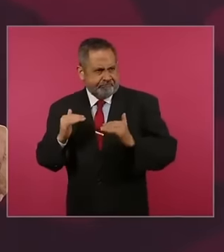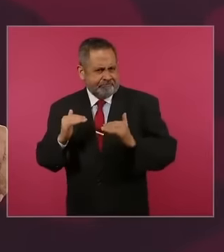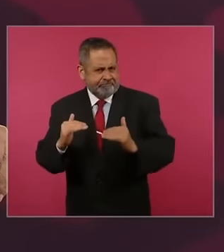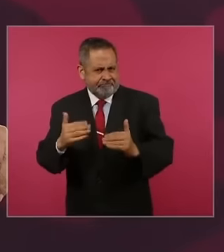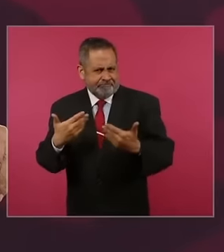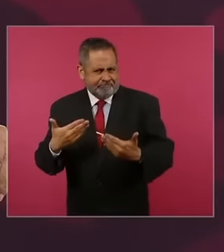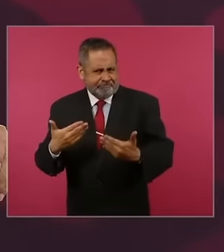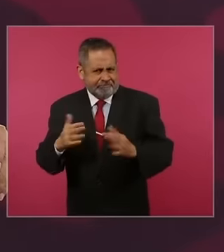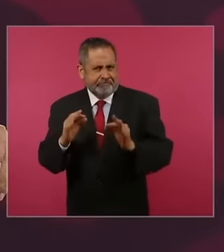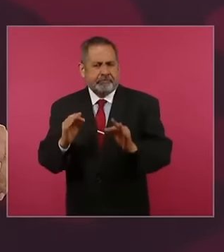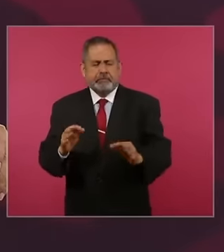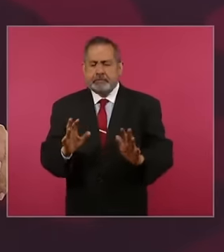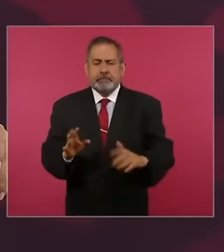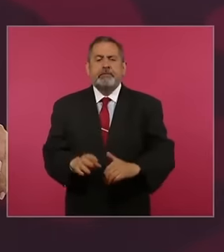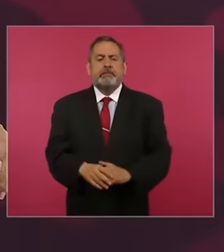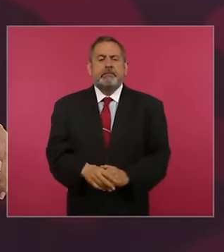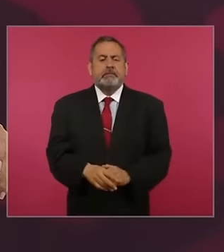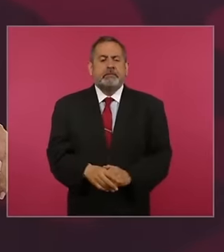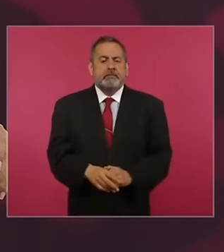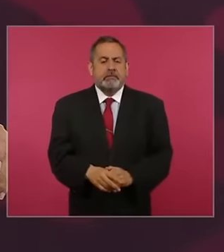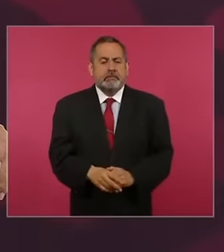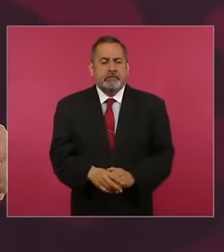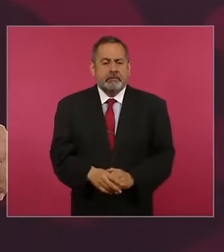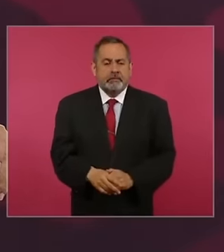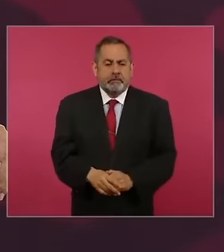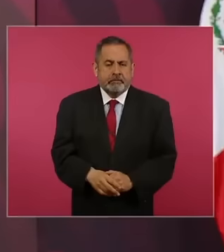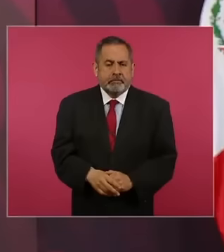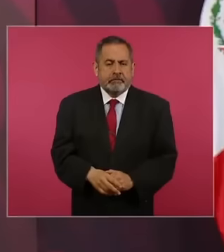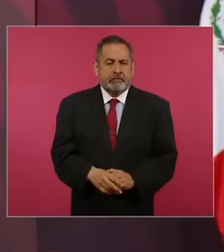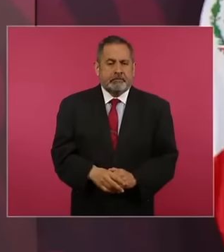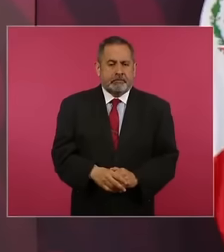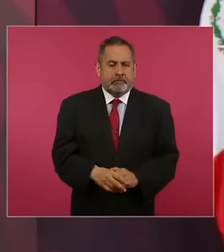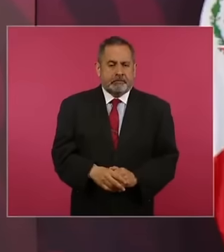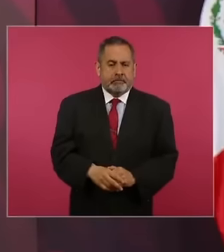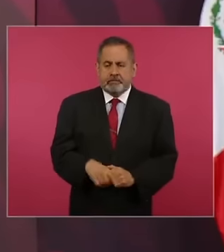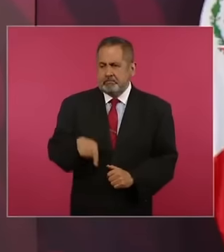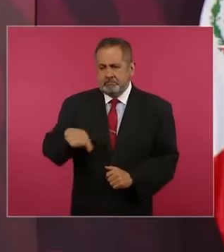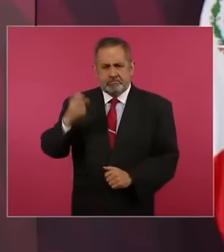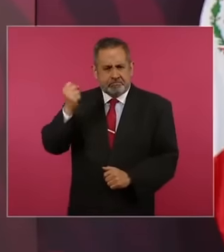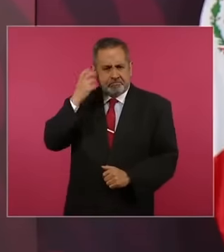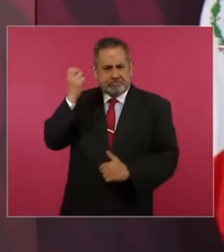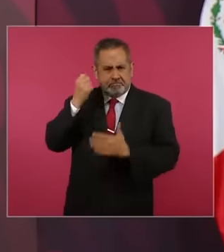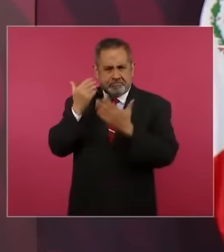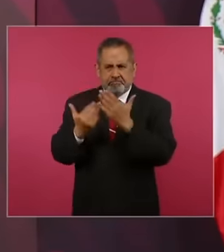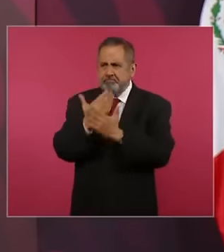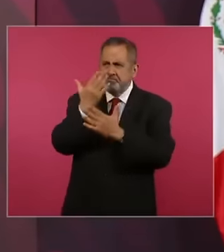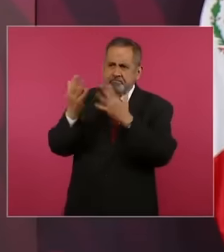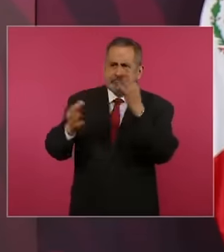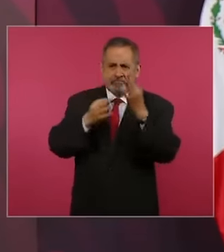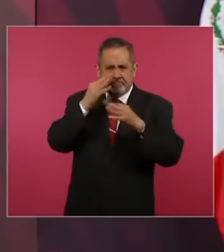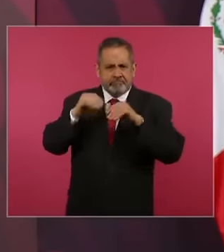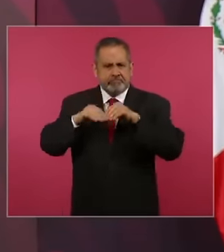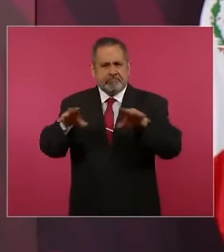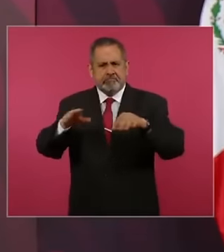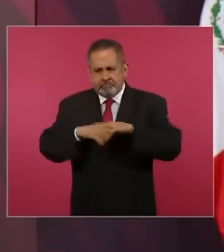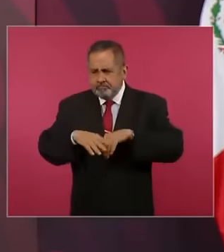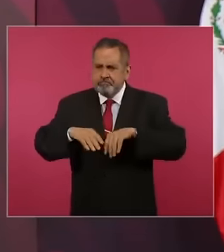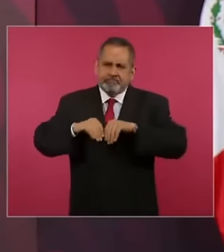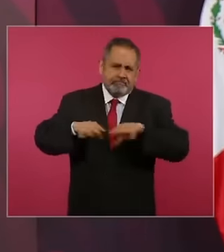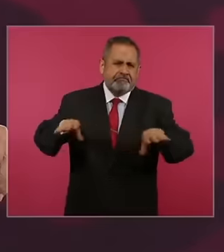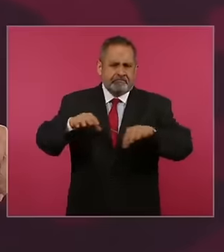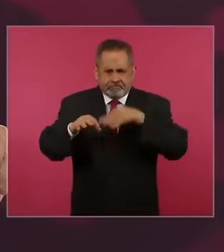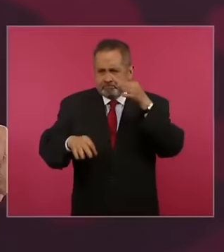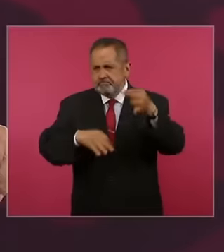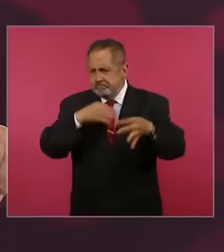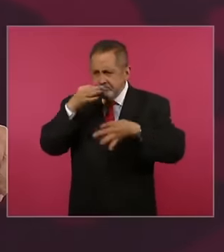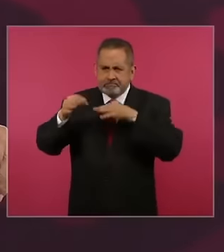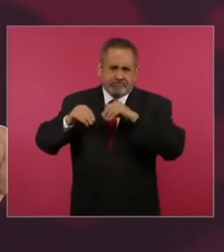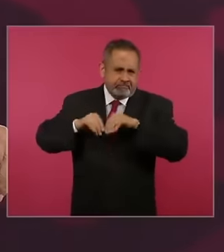like this we also have the morning to be informing informing informing